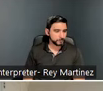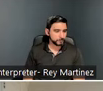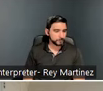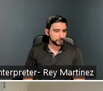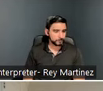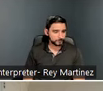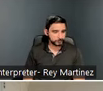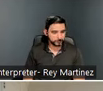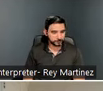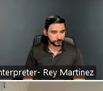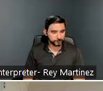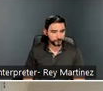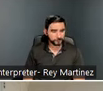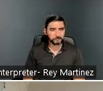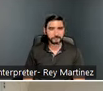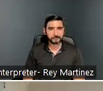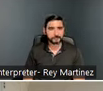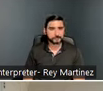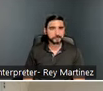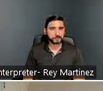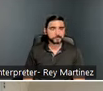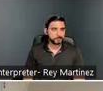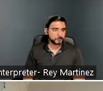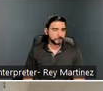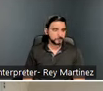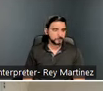I mentioned brain injury-specific services onsite. That is what makes